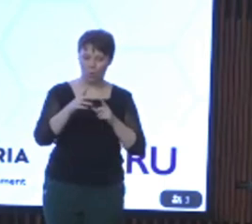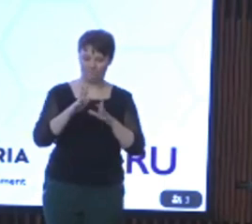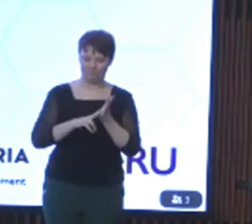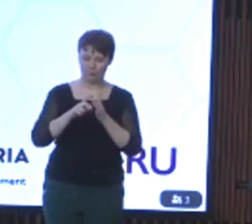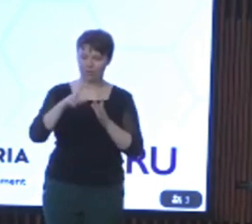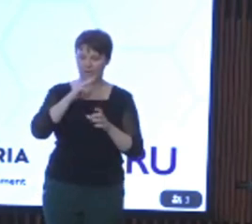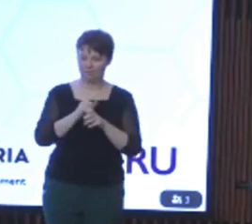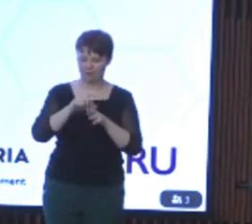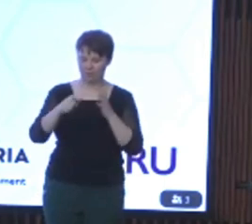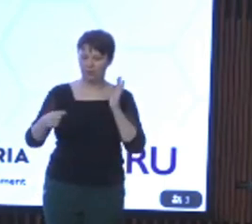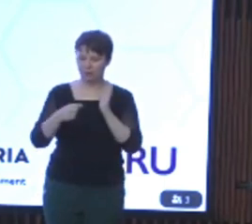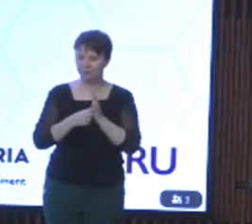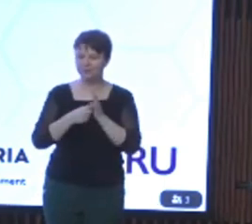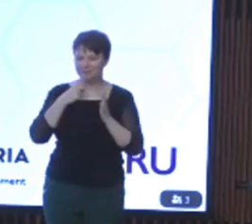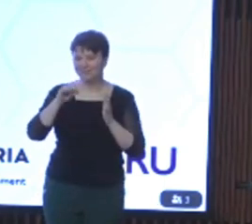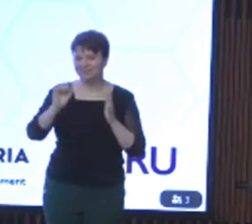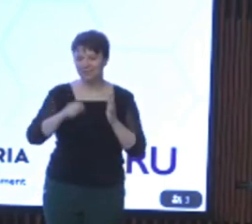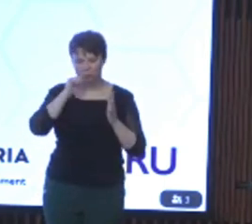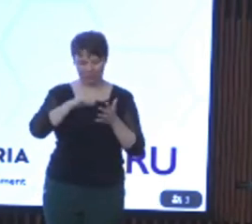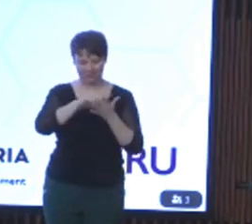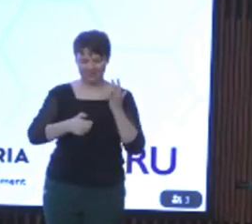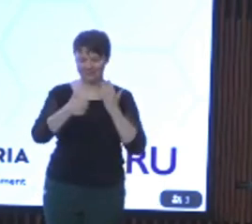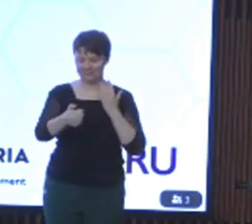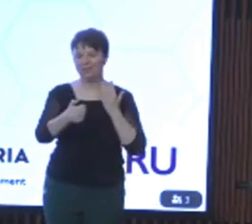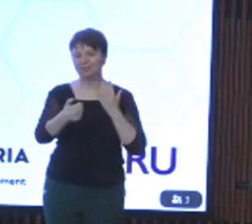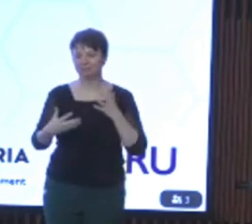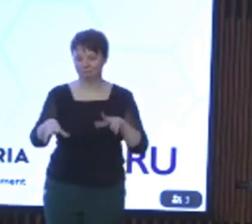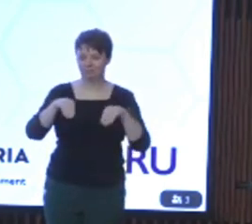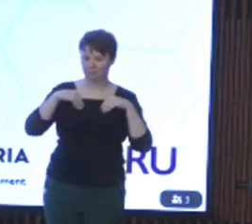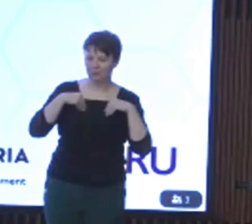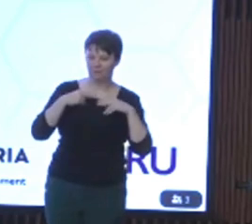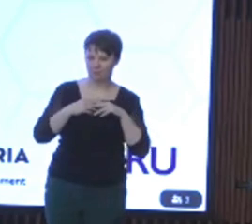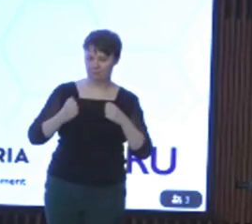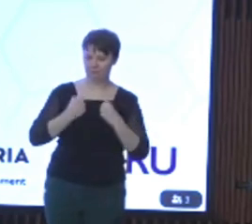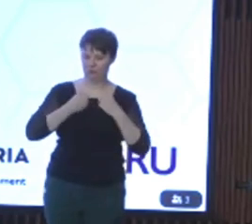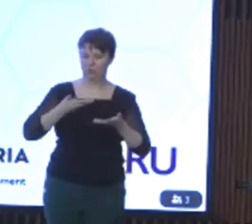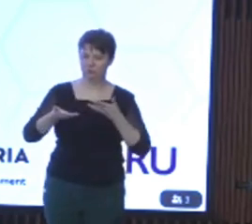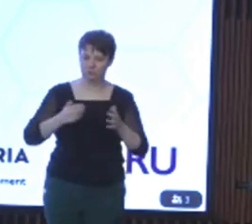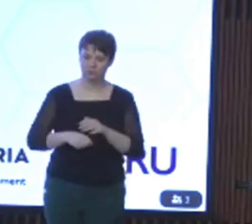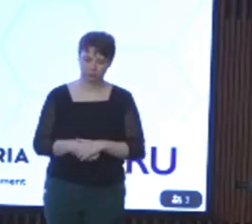in their policies, in their programs and in their services. Improving accessibility and inclusion